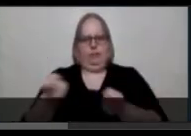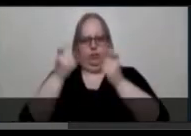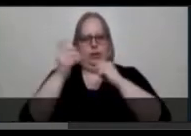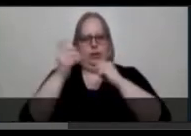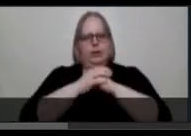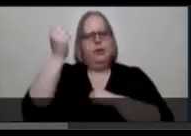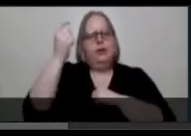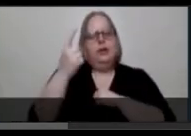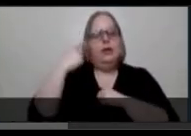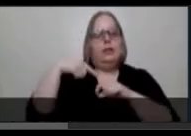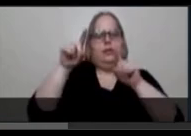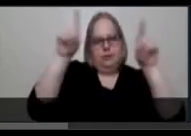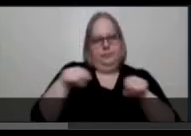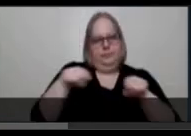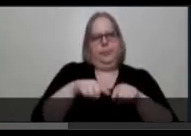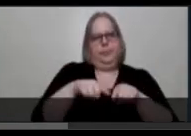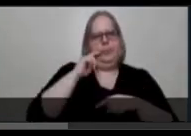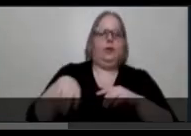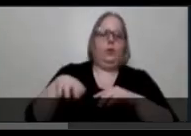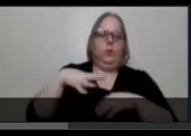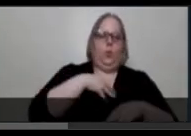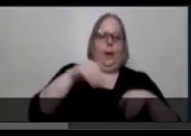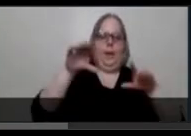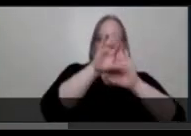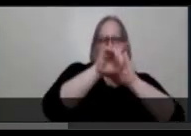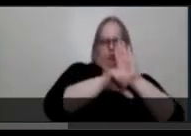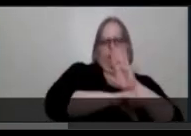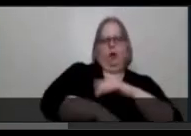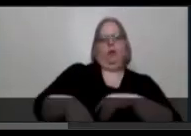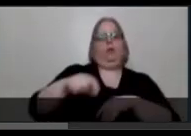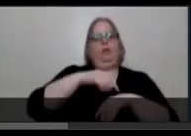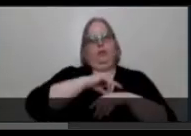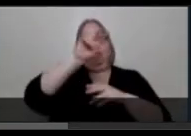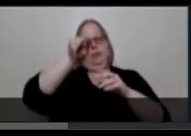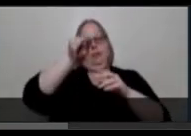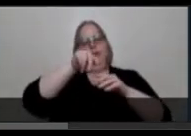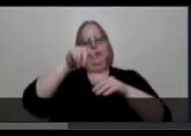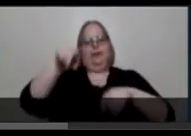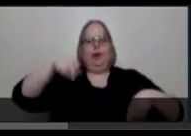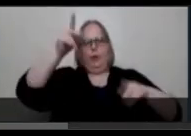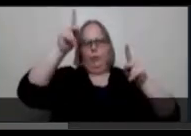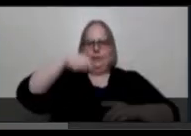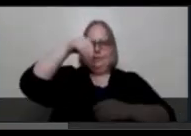a wheelchair hanging upside down with their arms held out with the text “Sins Invalid” displayed